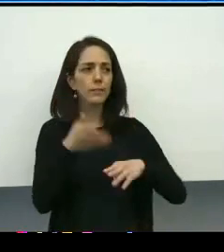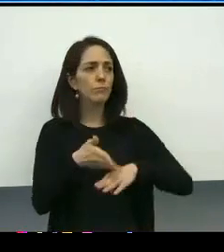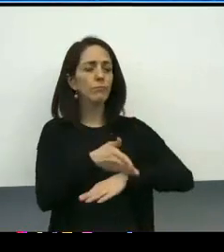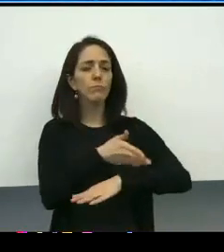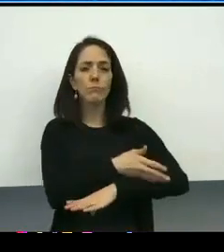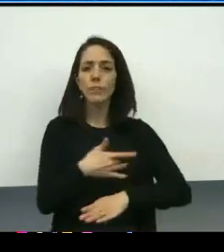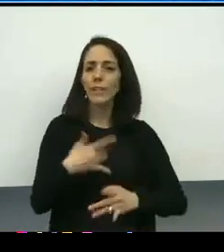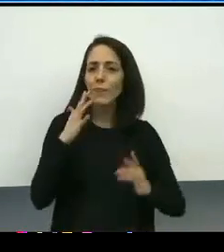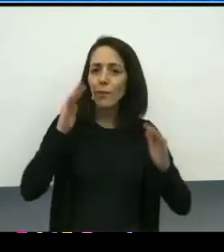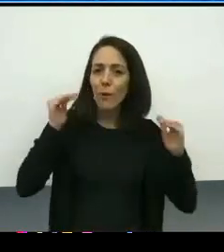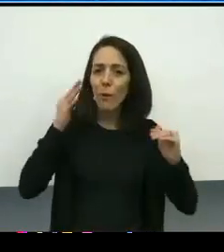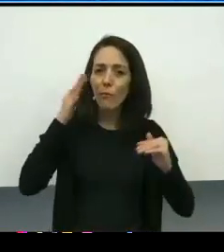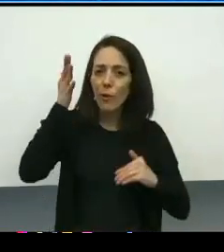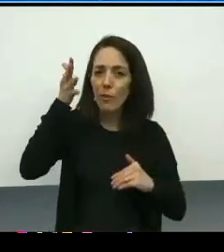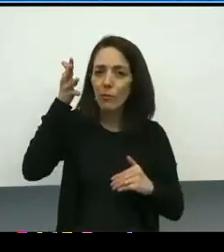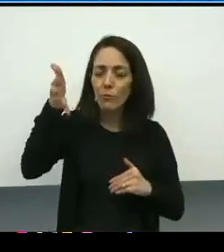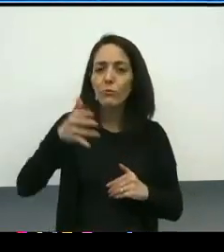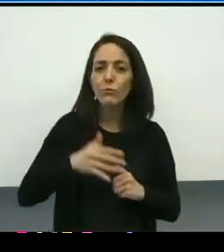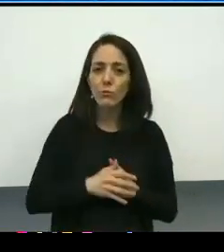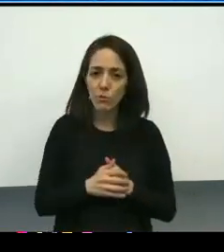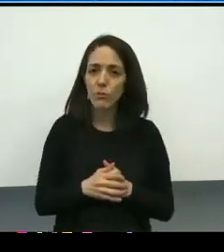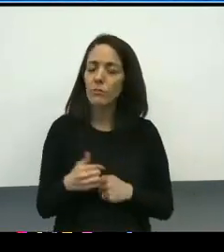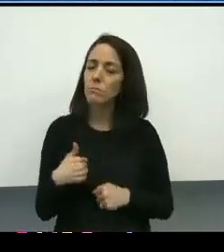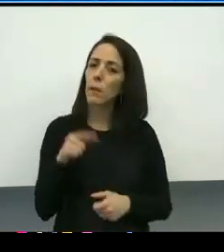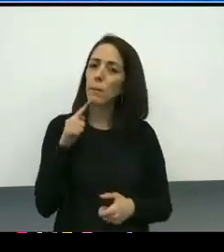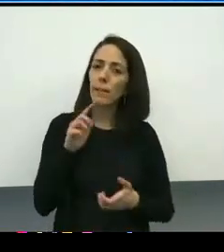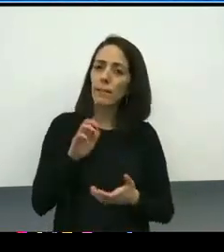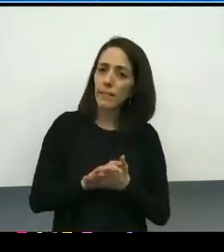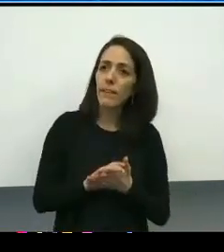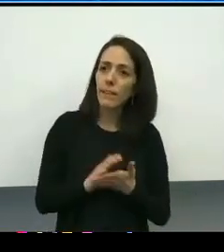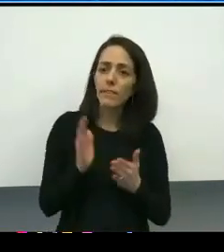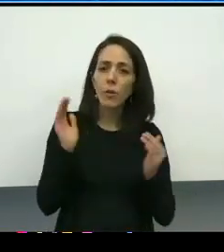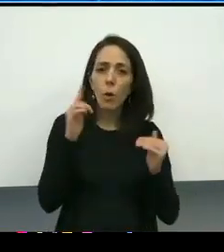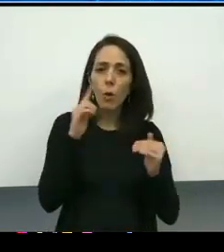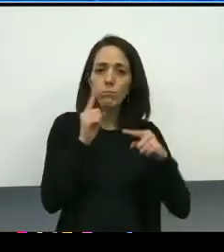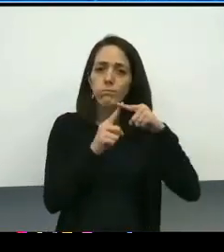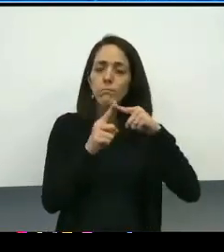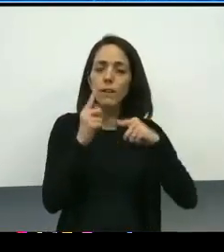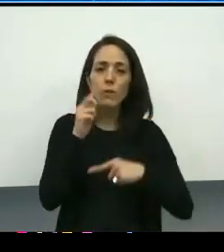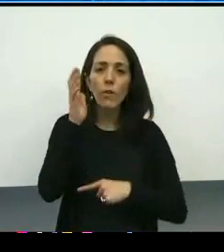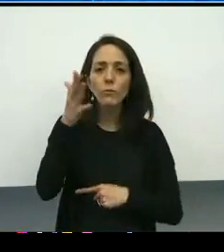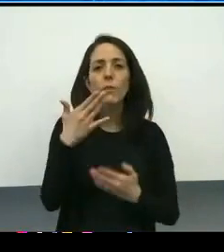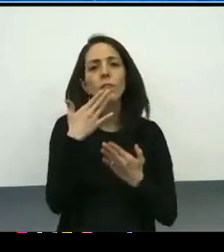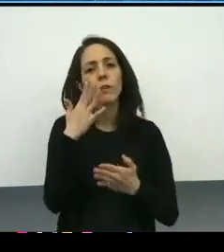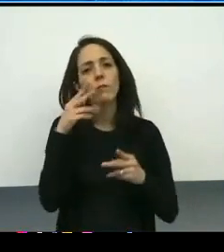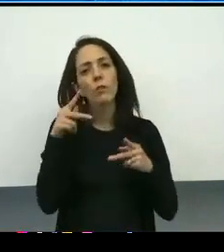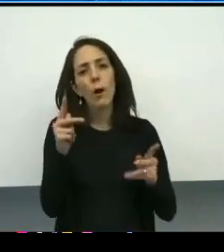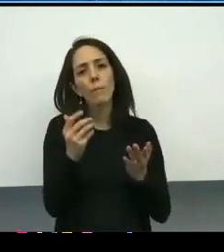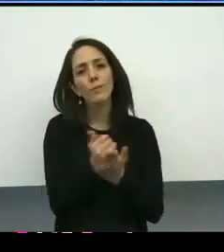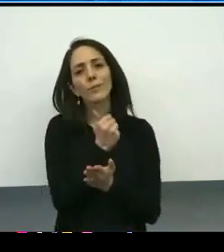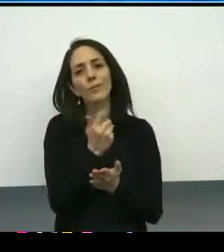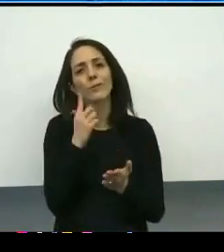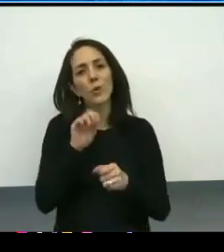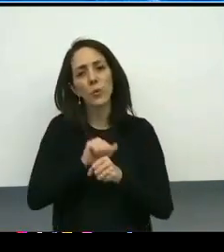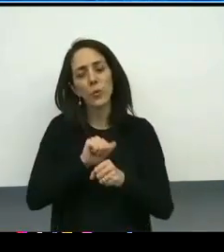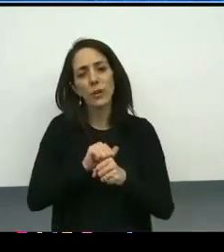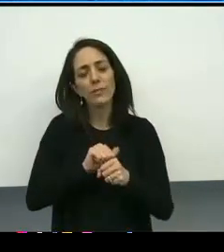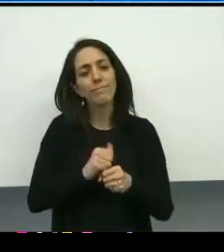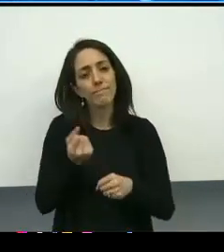that lies ahead, which I do believe it does. And so we thank you for the opportunity to do this work. Again, it takes time and practice.